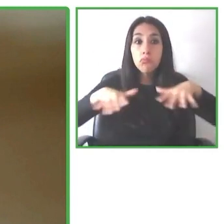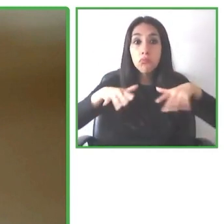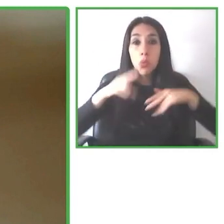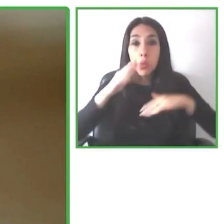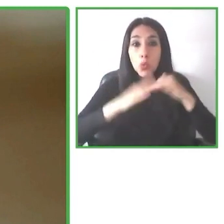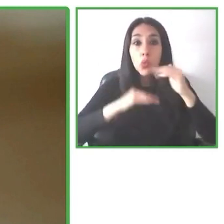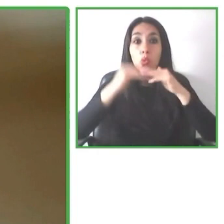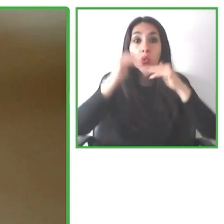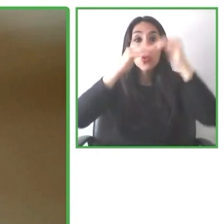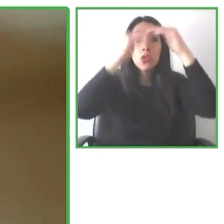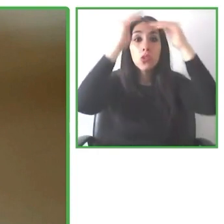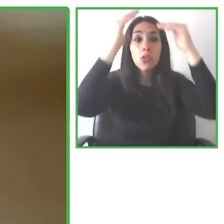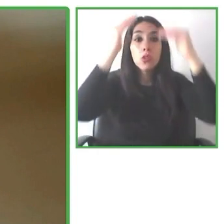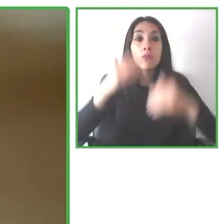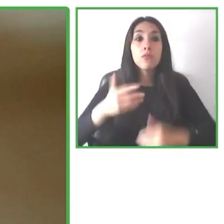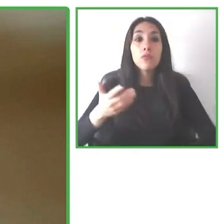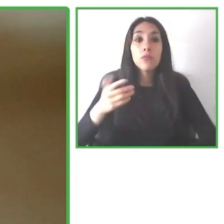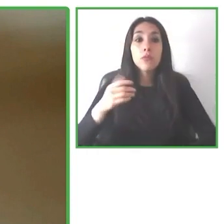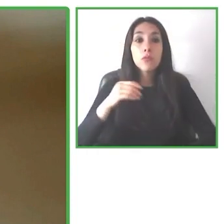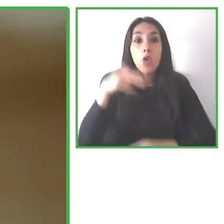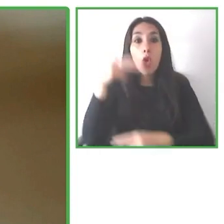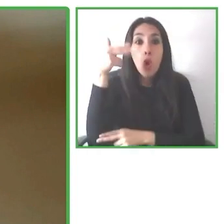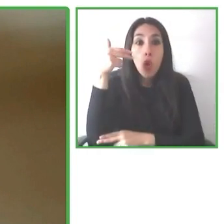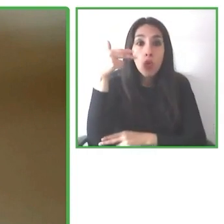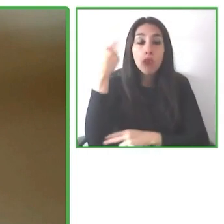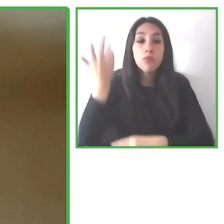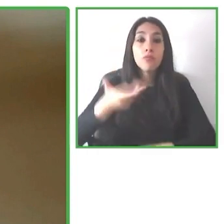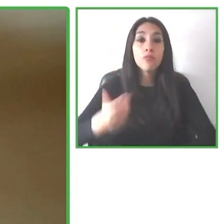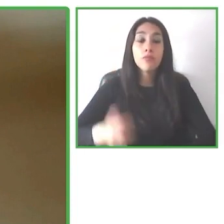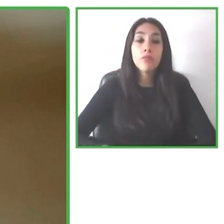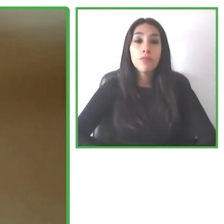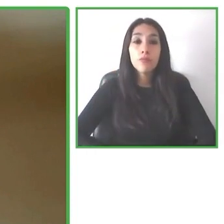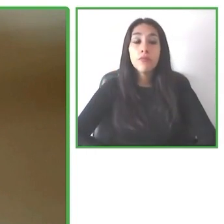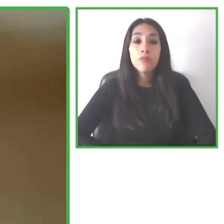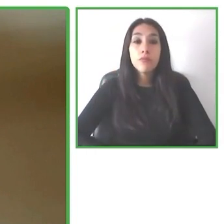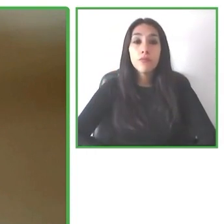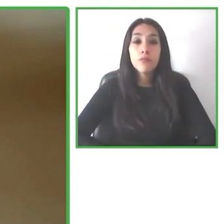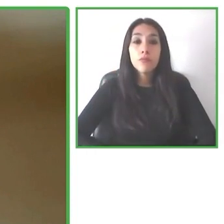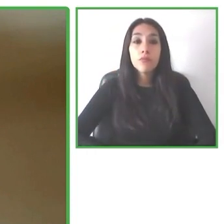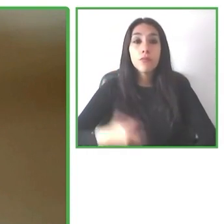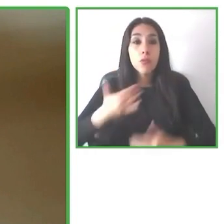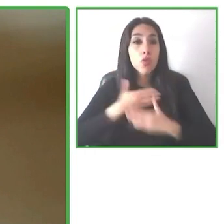because we looked at tourism from the point of view of even a hotel or a destination.